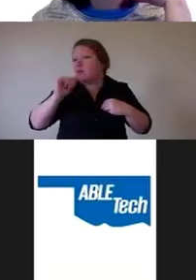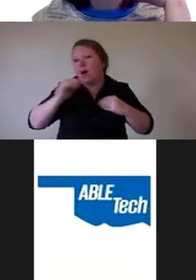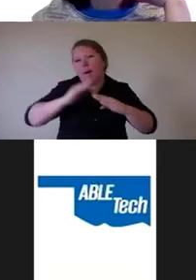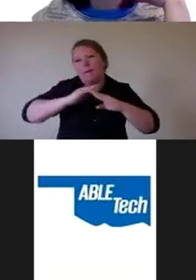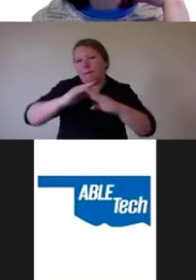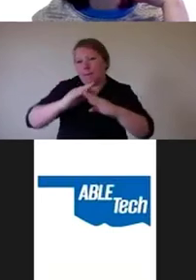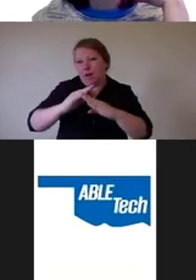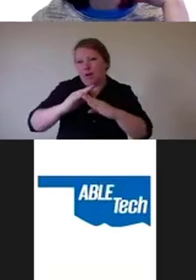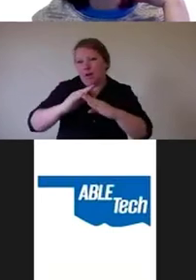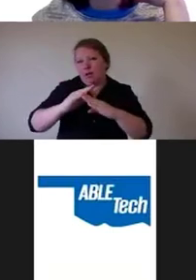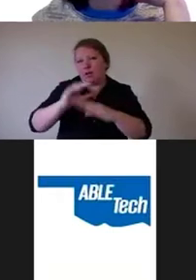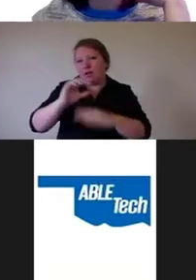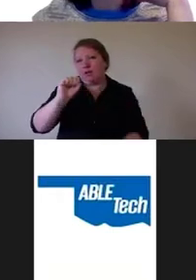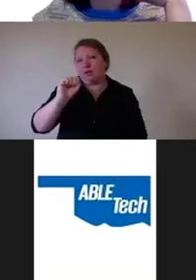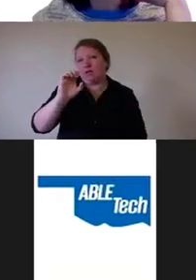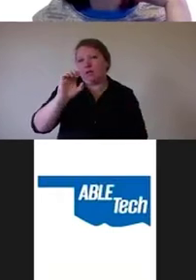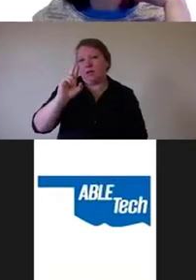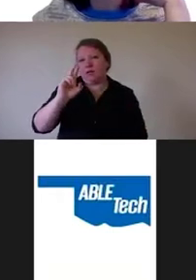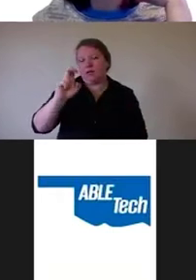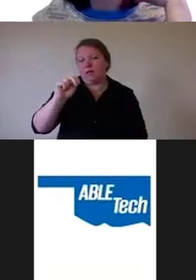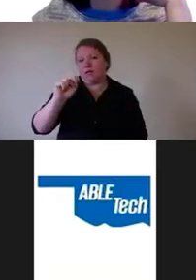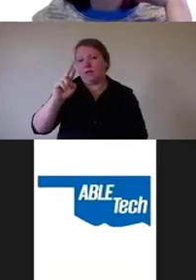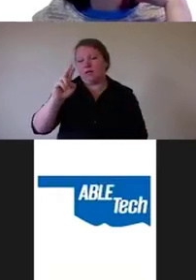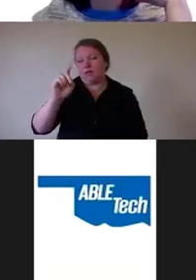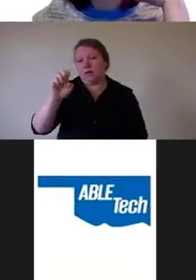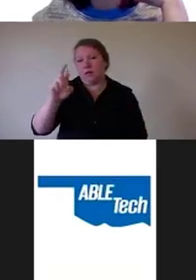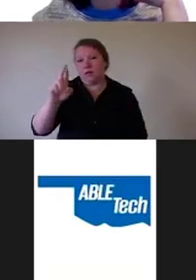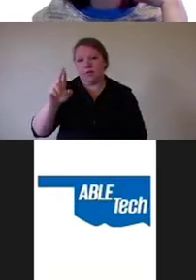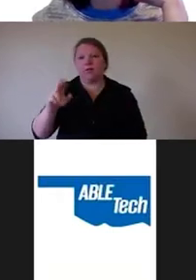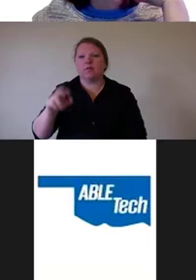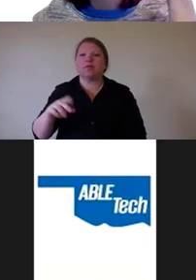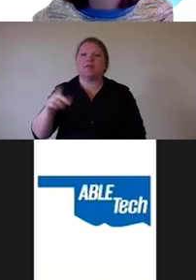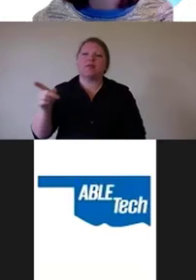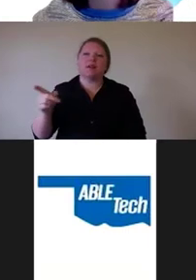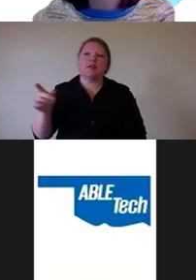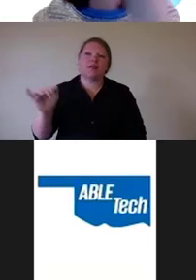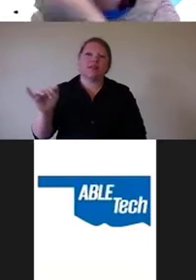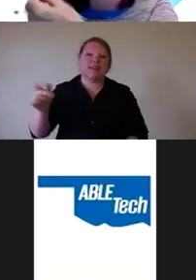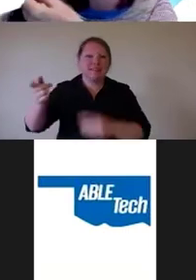They're they're basically an available substitute for somebody who might